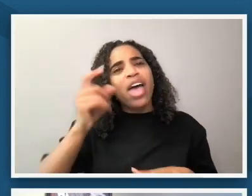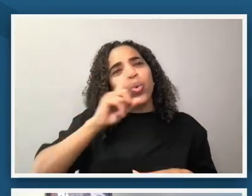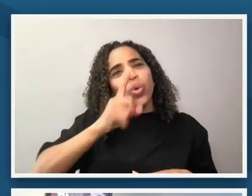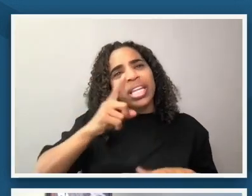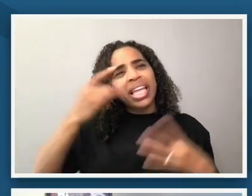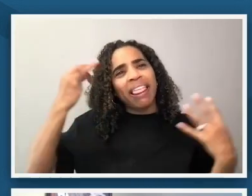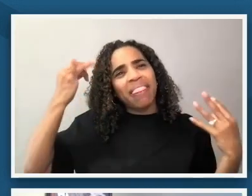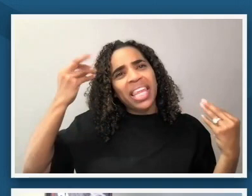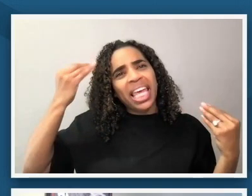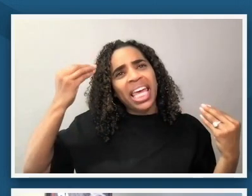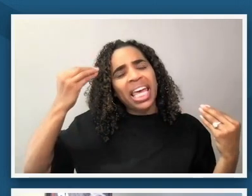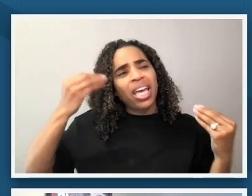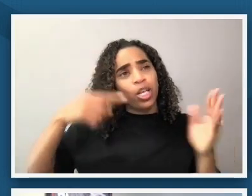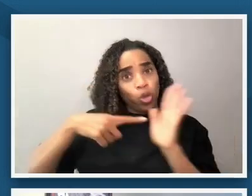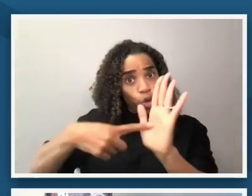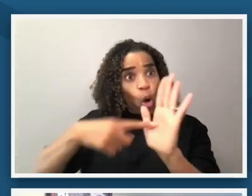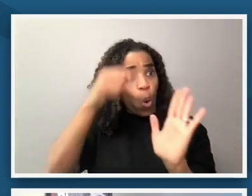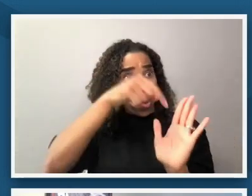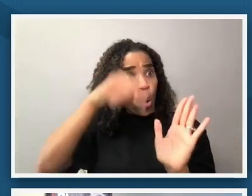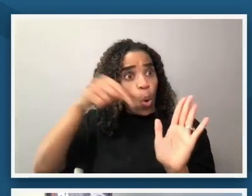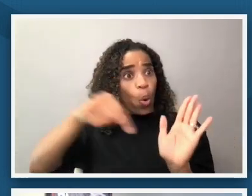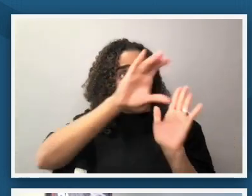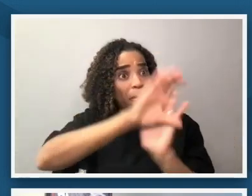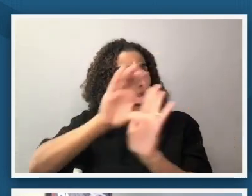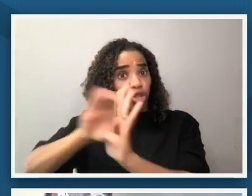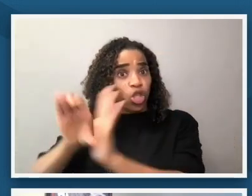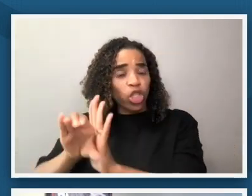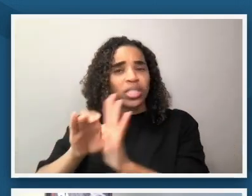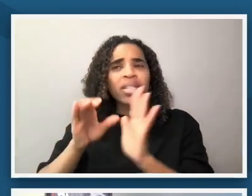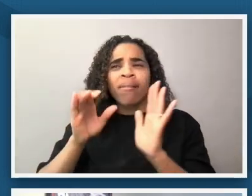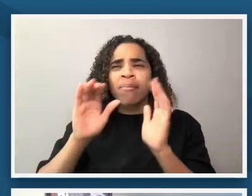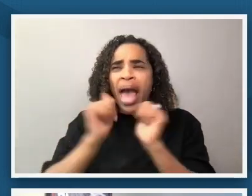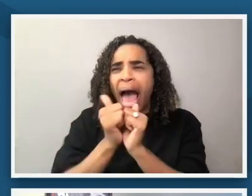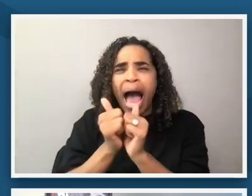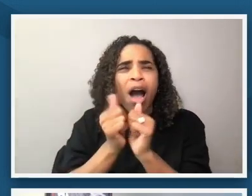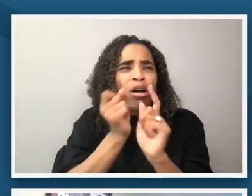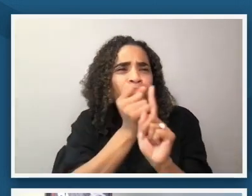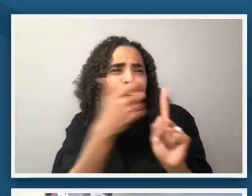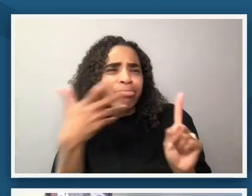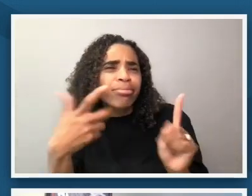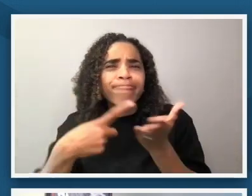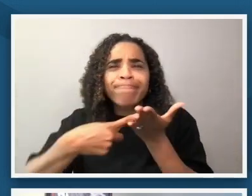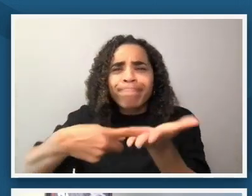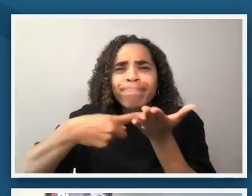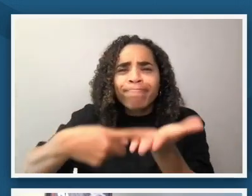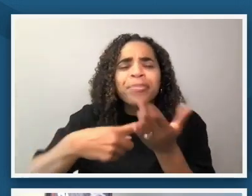images that we were going to be introducing